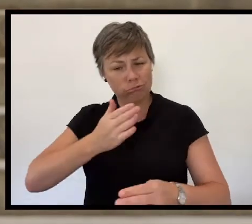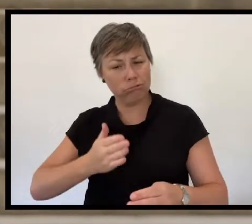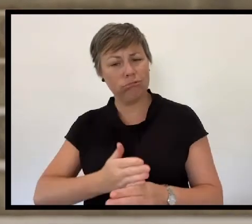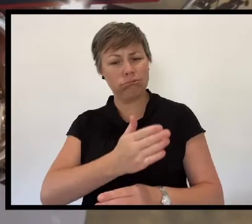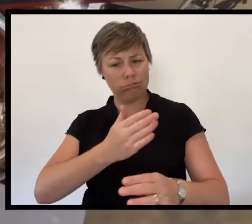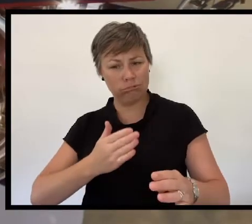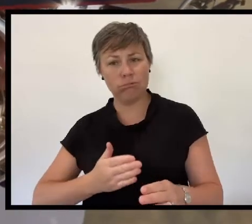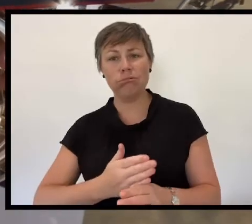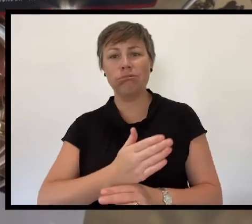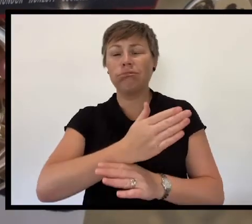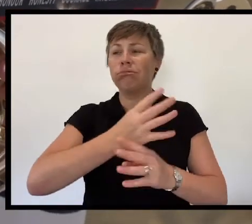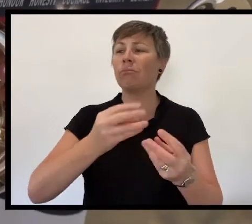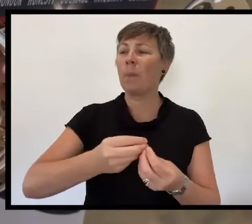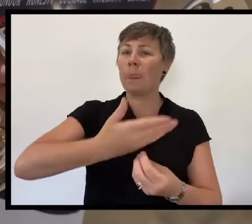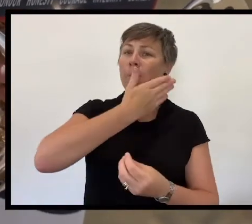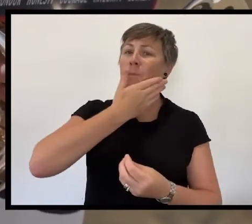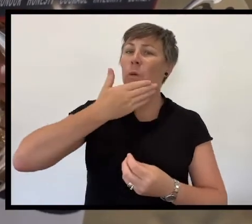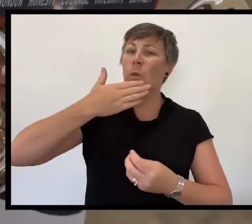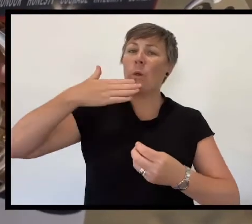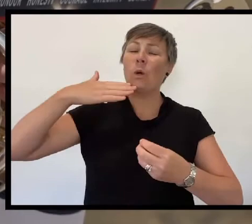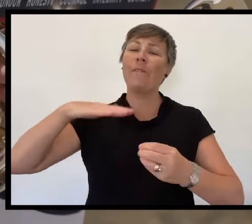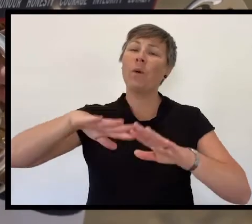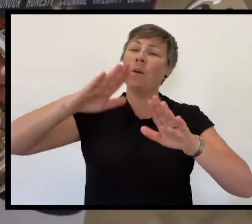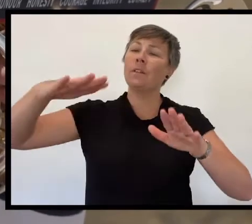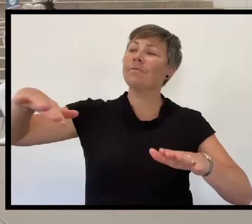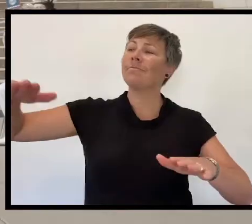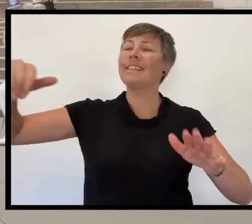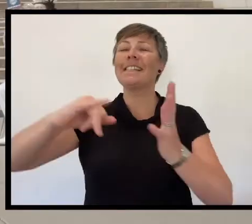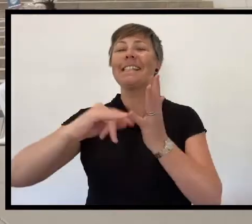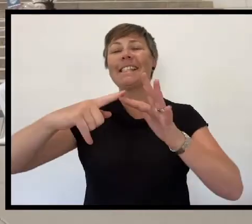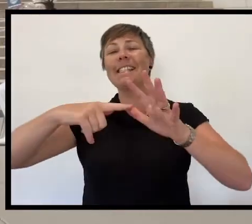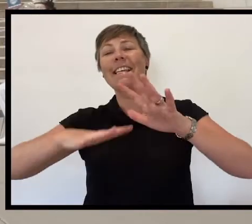our home is girt by sea